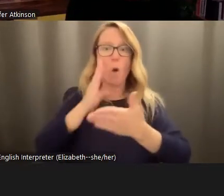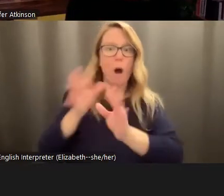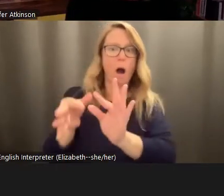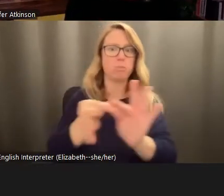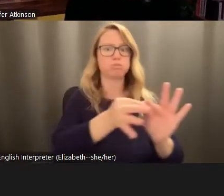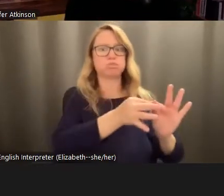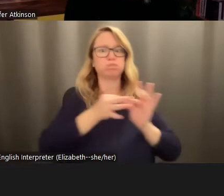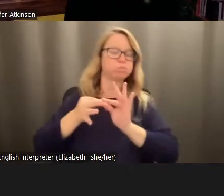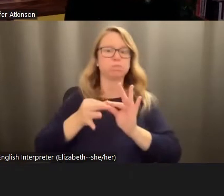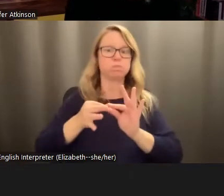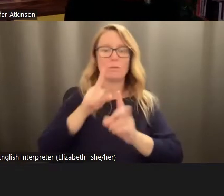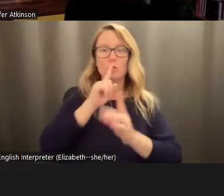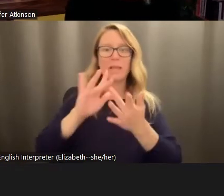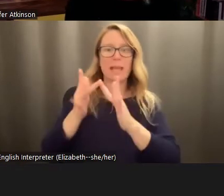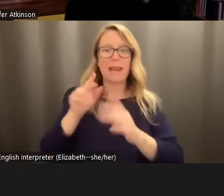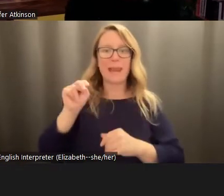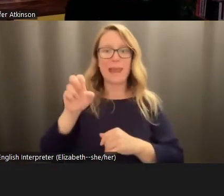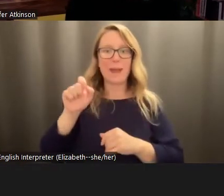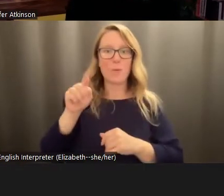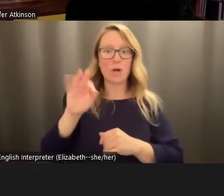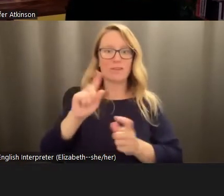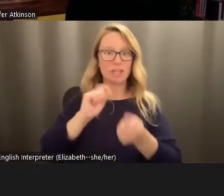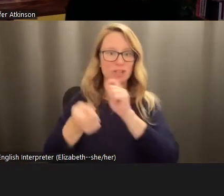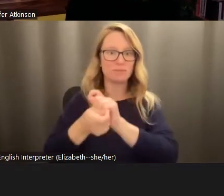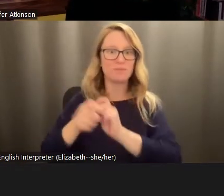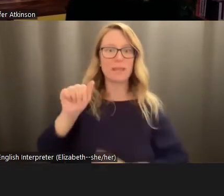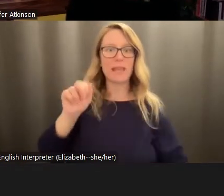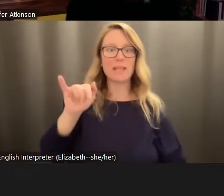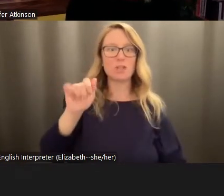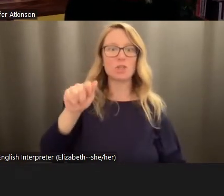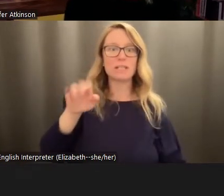change. Adrian Marie Brown calls this emergent strategy and